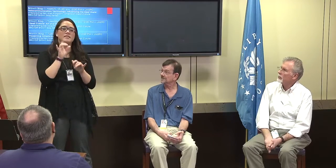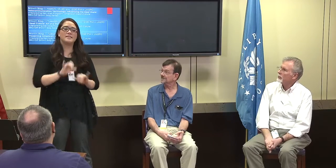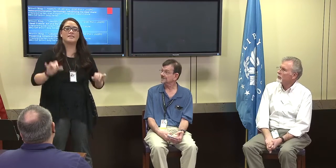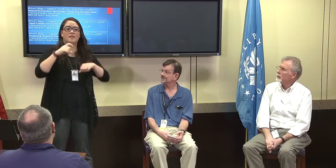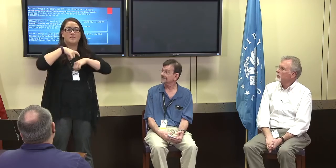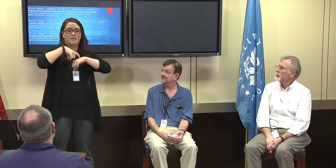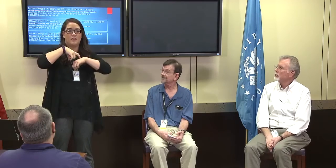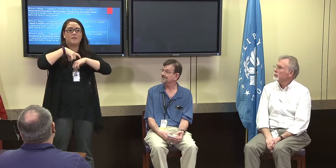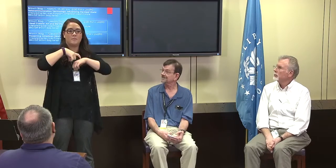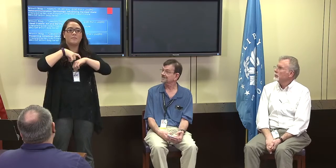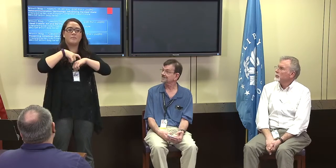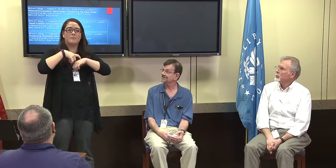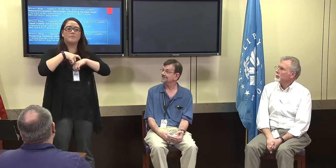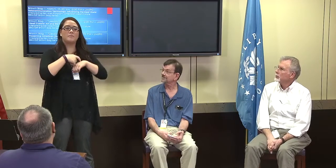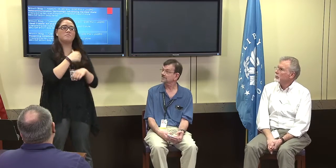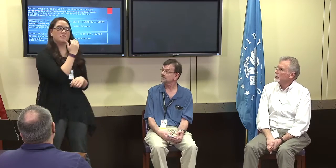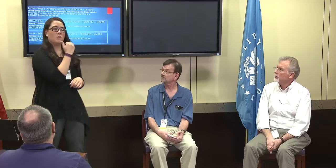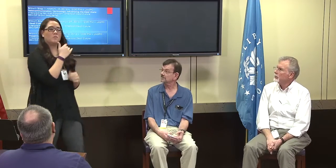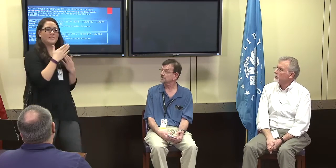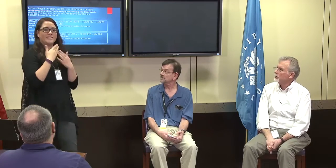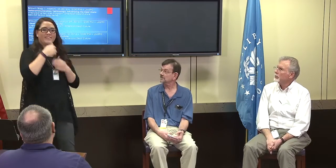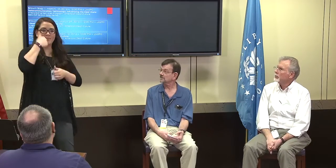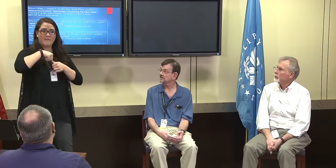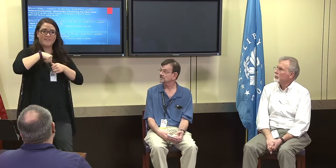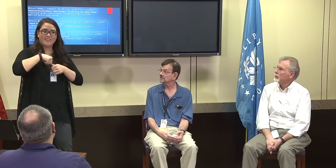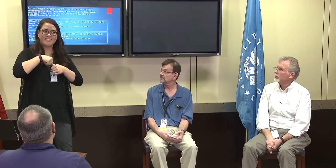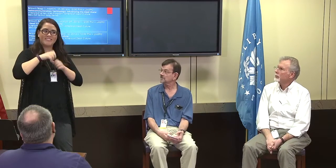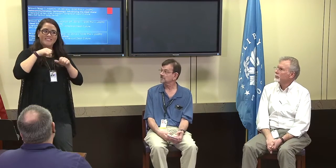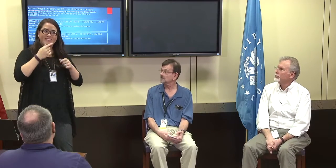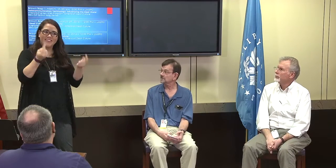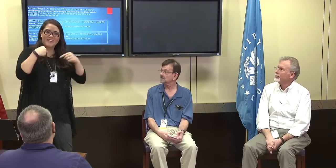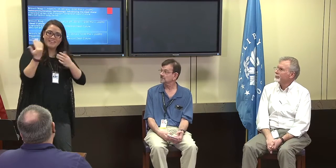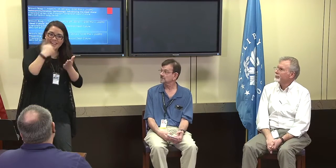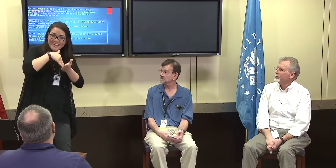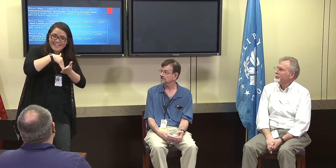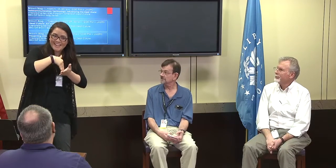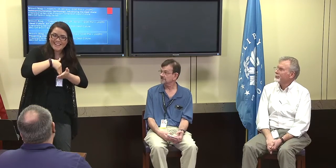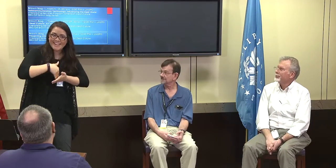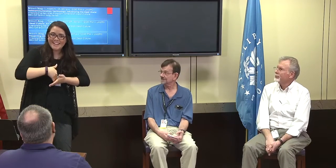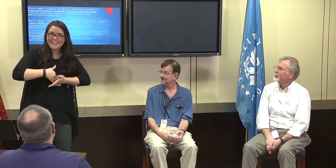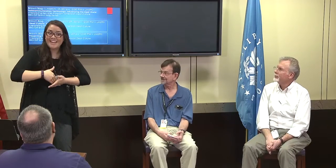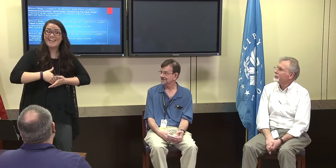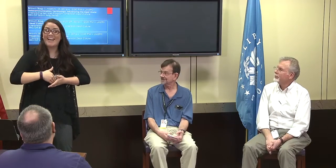Each event is planned all at the same time just for continuity so that everybody can come